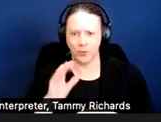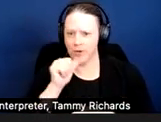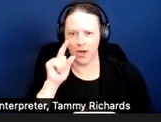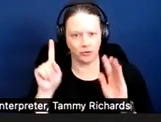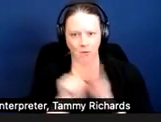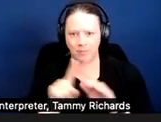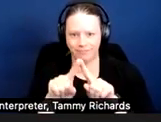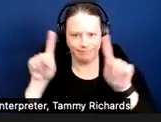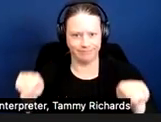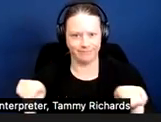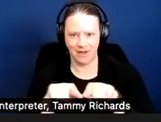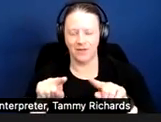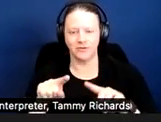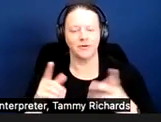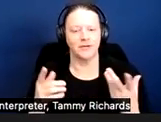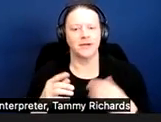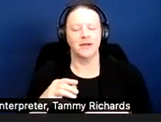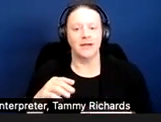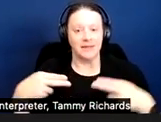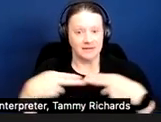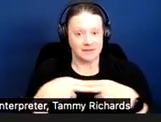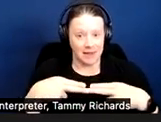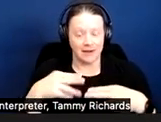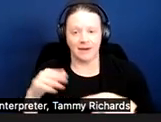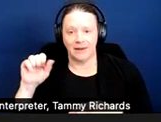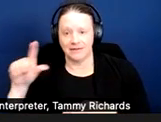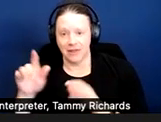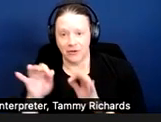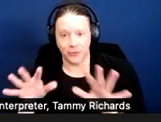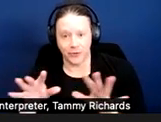The slide and an ASL interpreter, Tammy, appear on the screen.